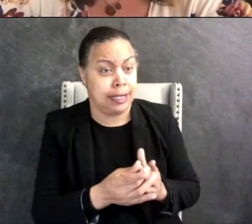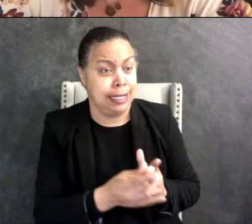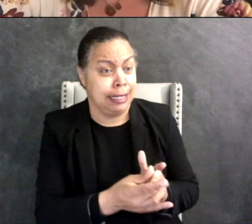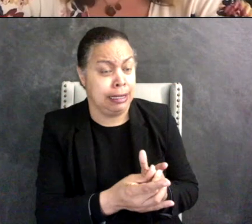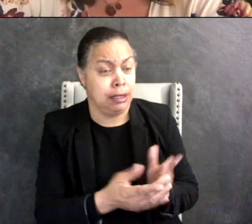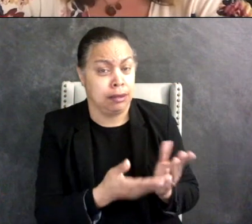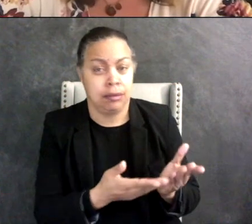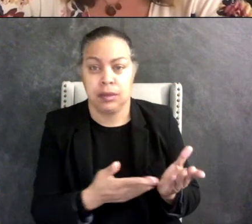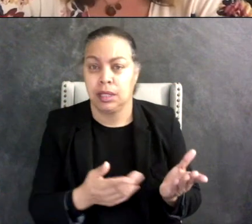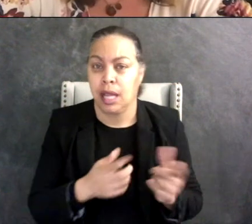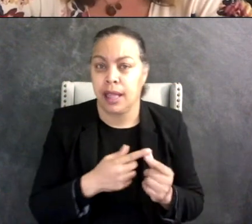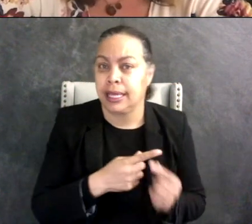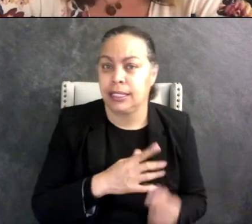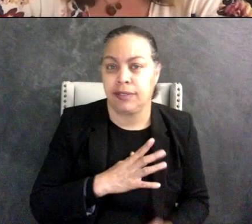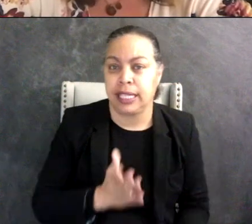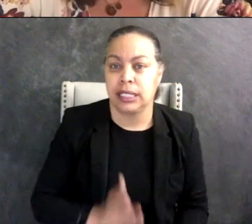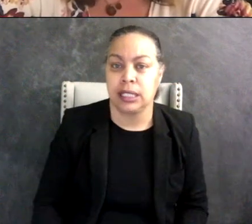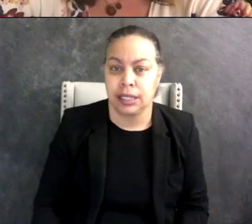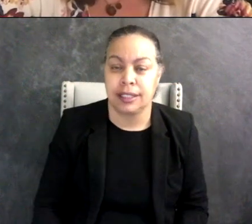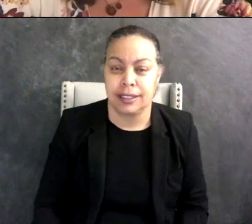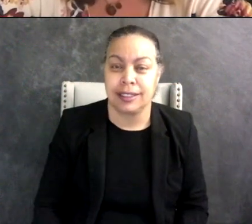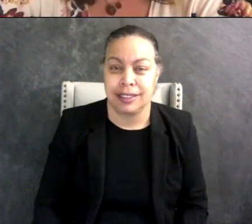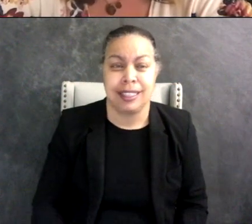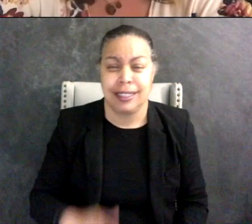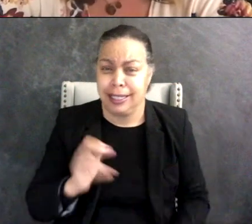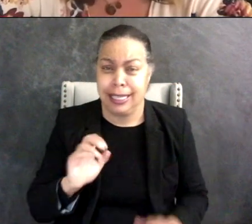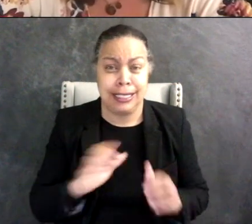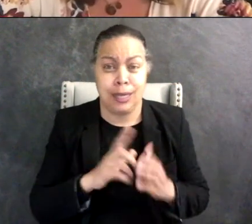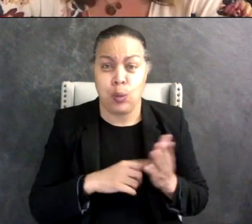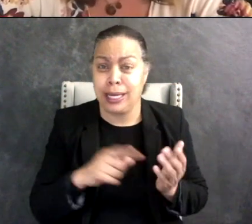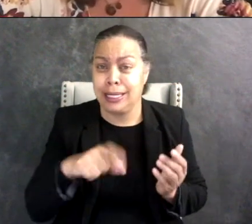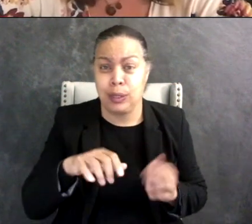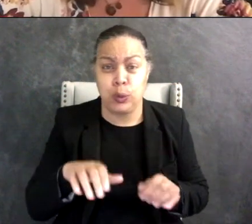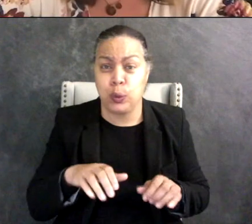be fine, and he did things the way he needed to do them and there was nothing wrong with